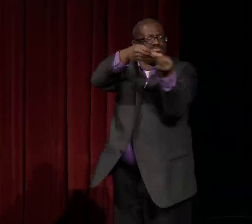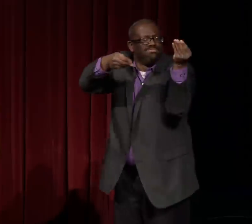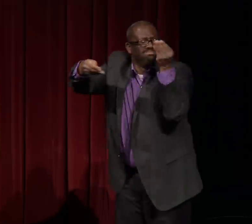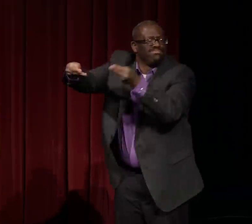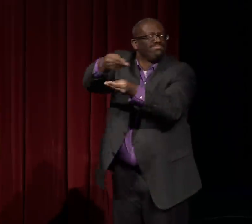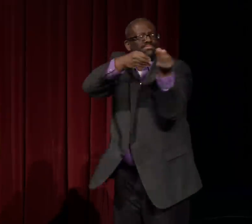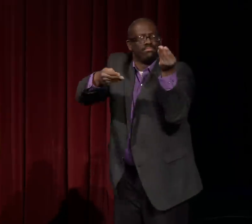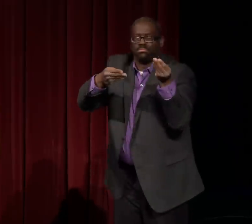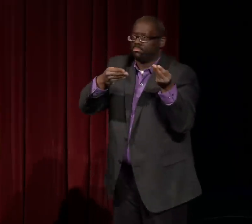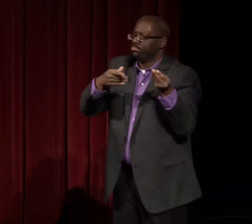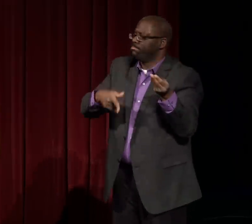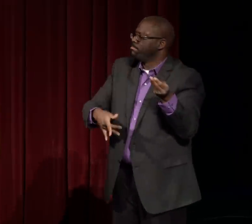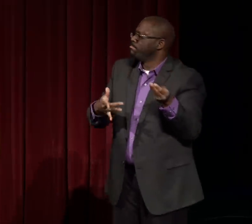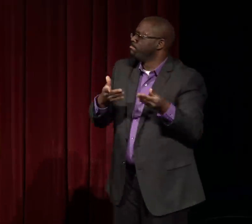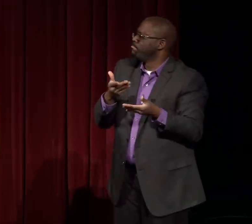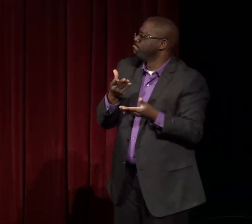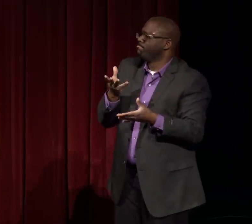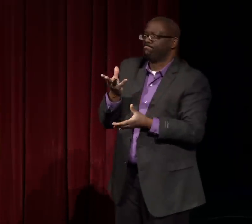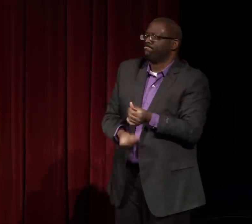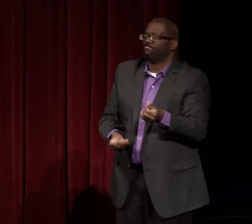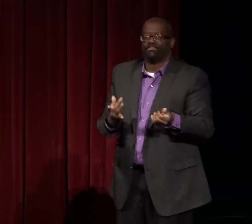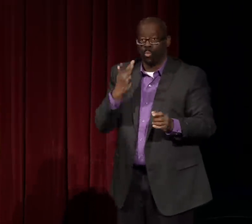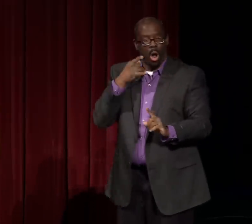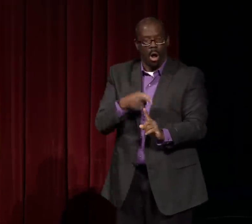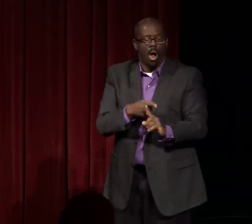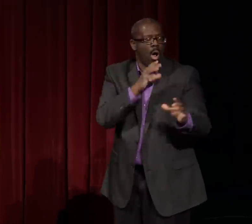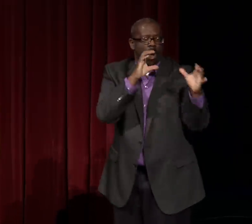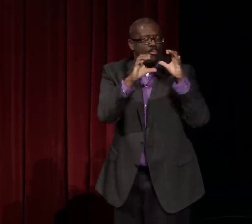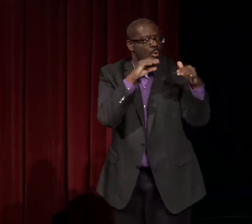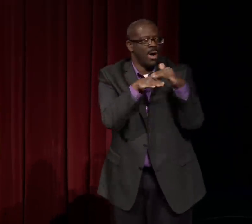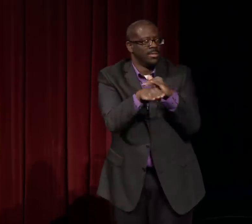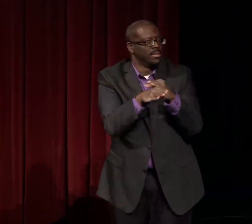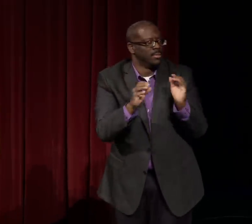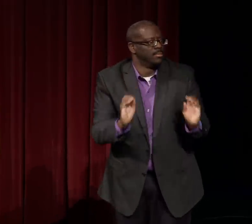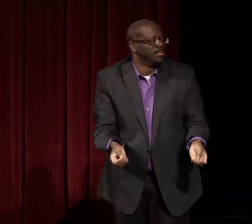and about how all of these stories were passed on.